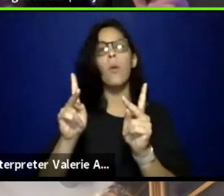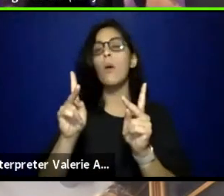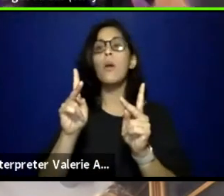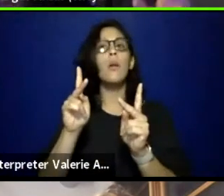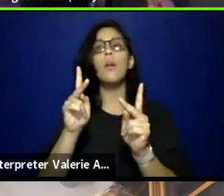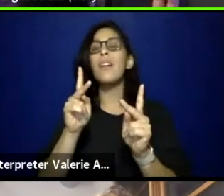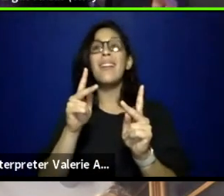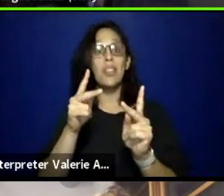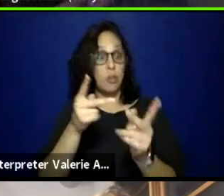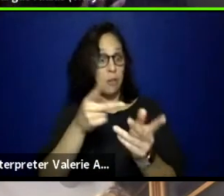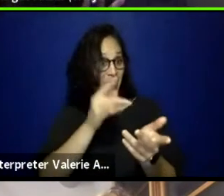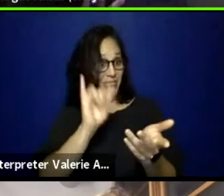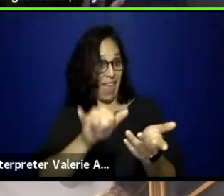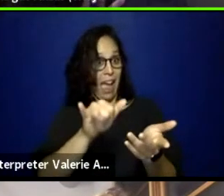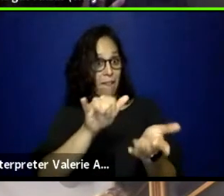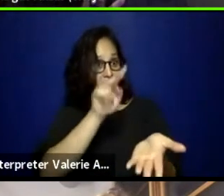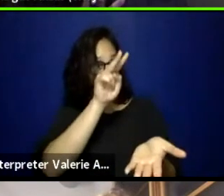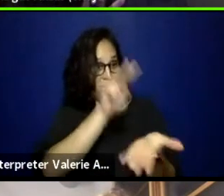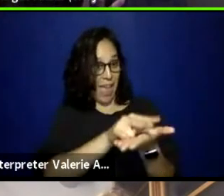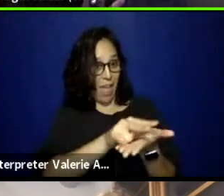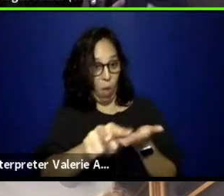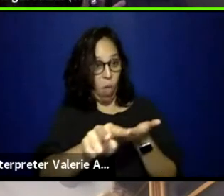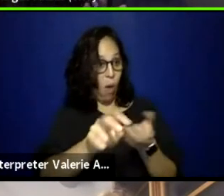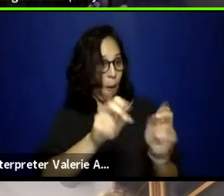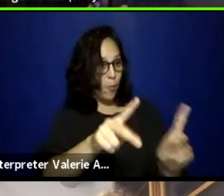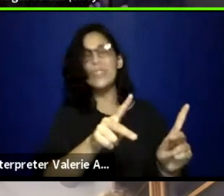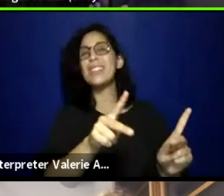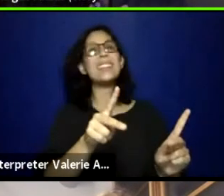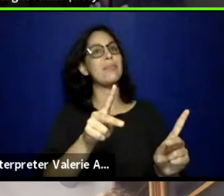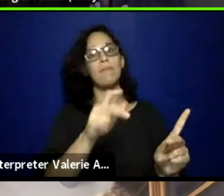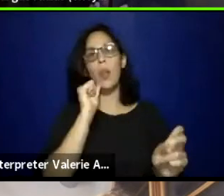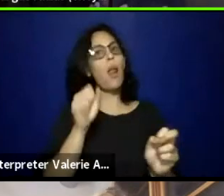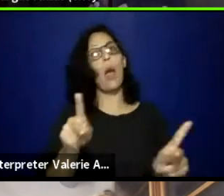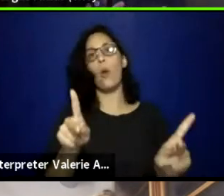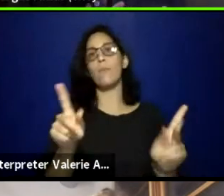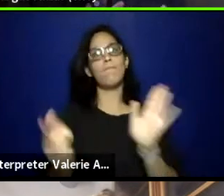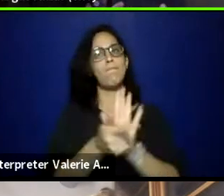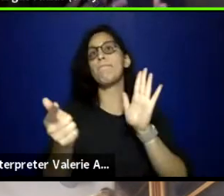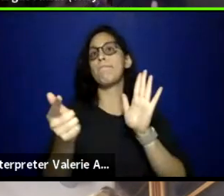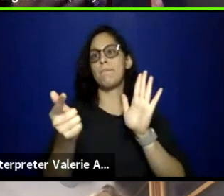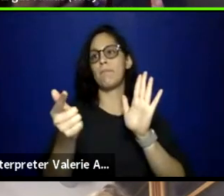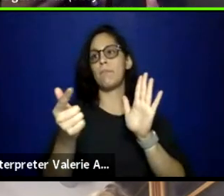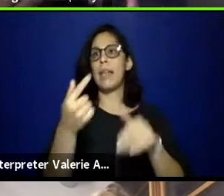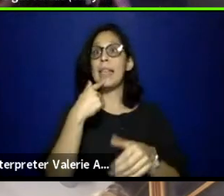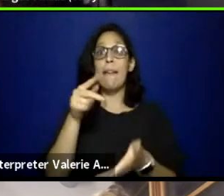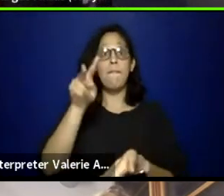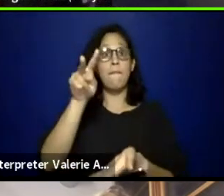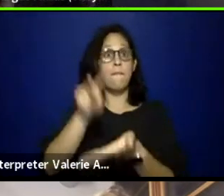And I say fail because for me, failure is not doing it. For me, if something does not go the way